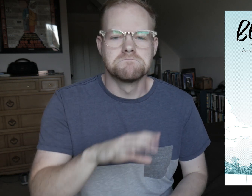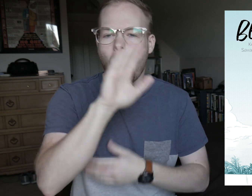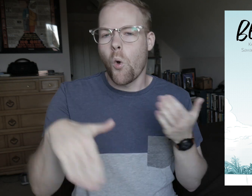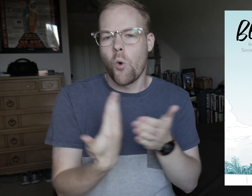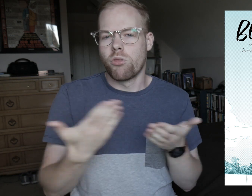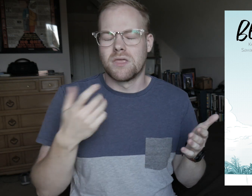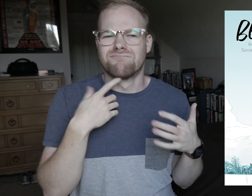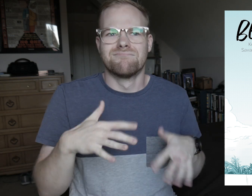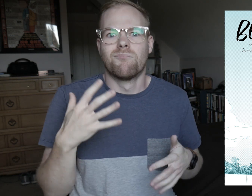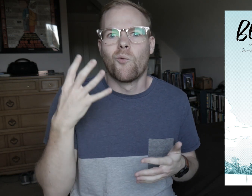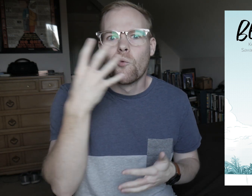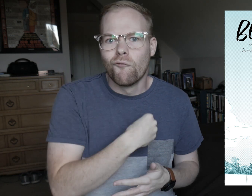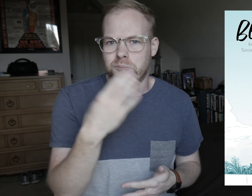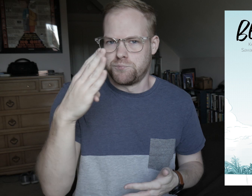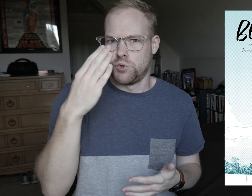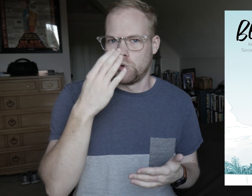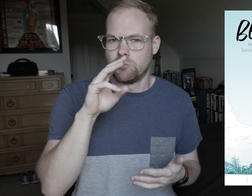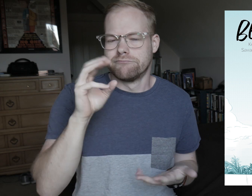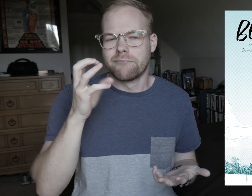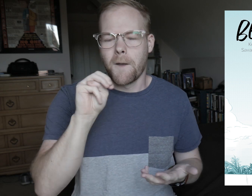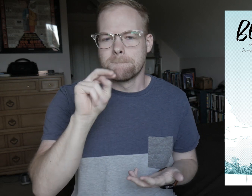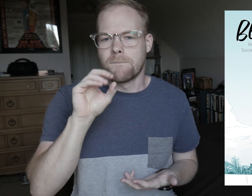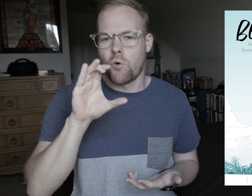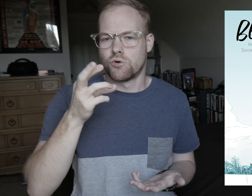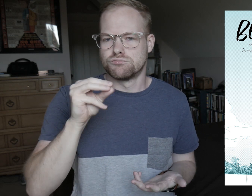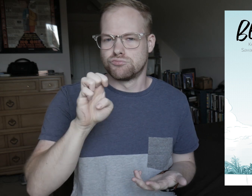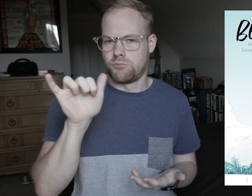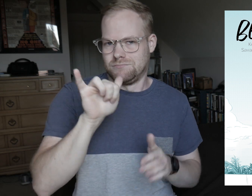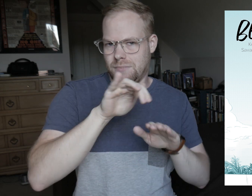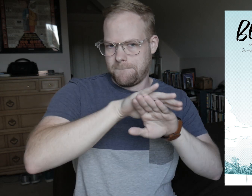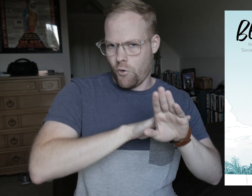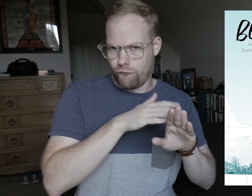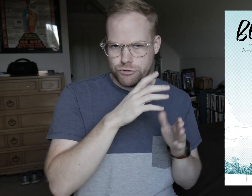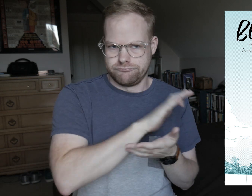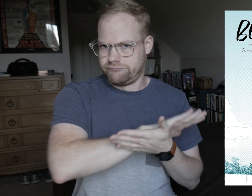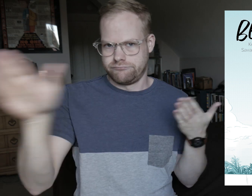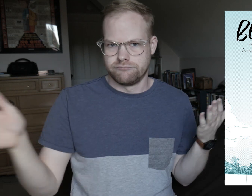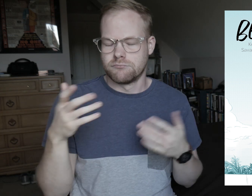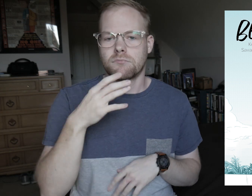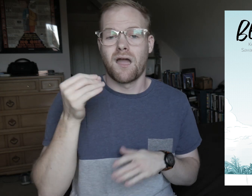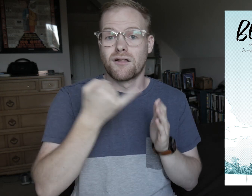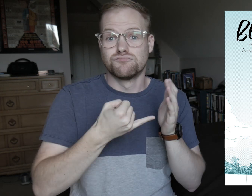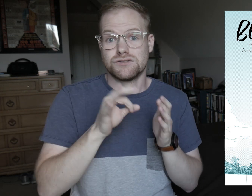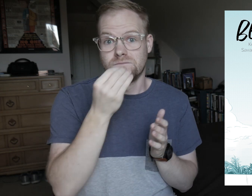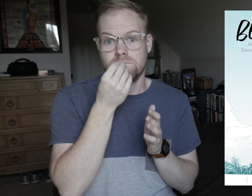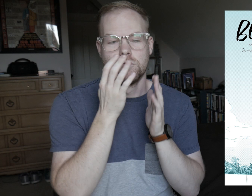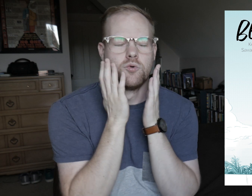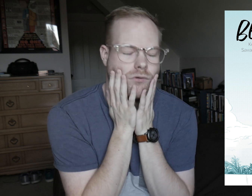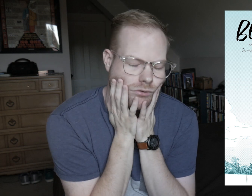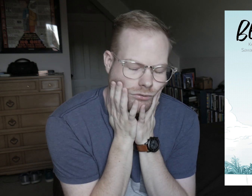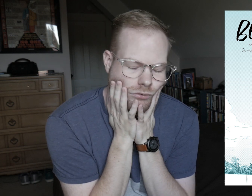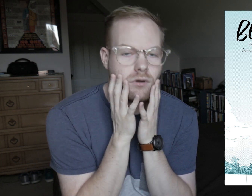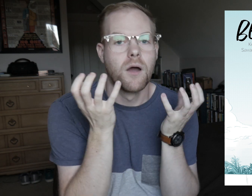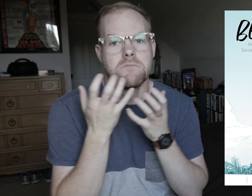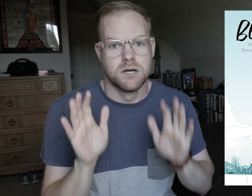The whole thing is in a gorgeous blue monochrome like the cover, and the illustrations of the food is amazing.